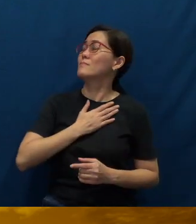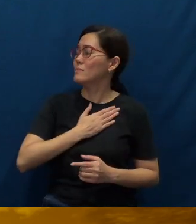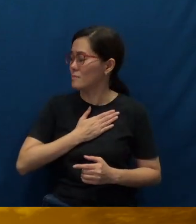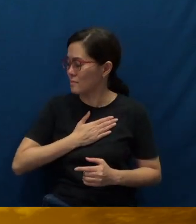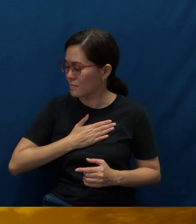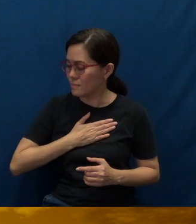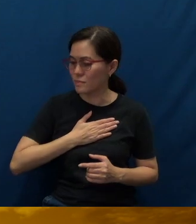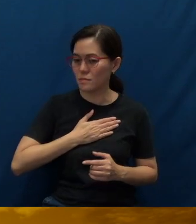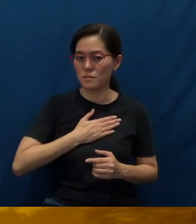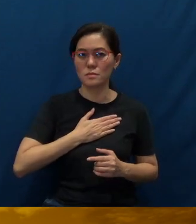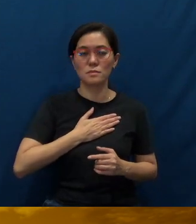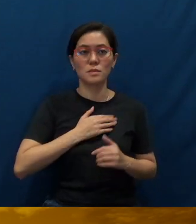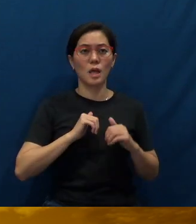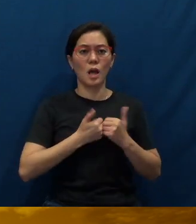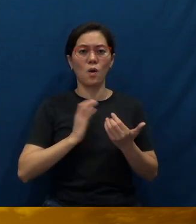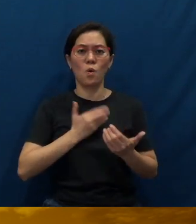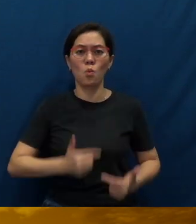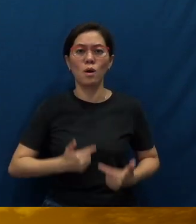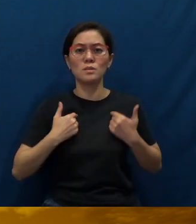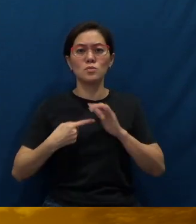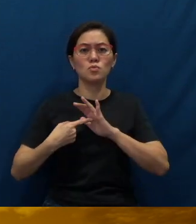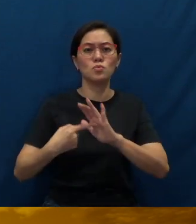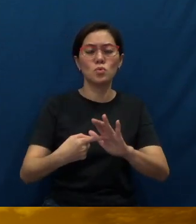How do our lives reflect the Lordship and the Kingship of Christ?